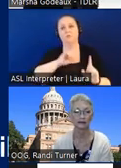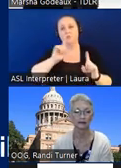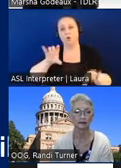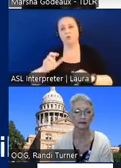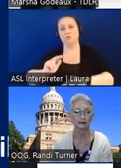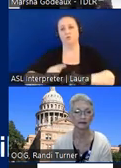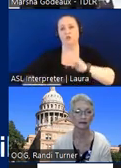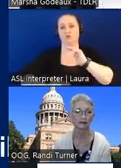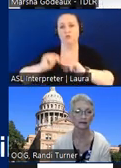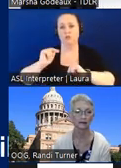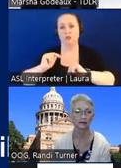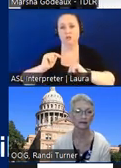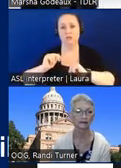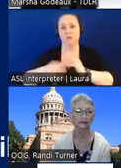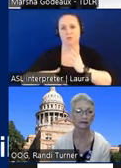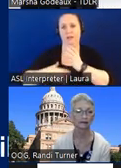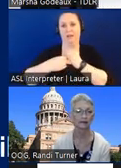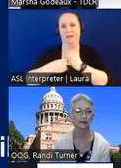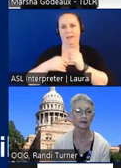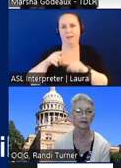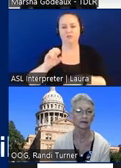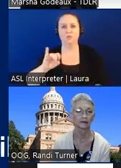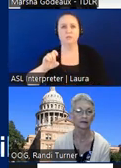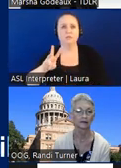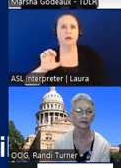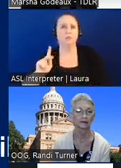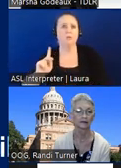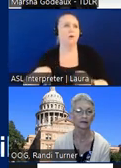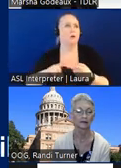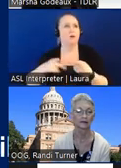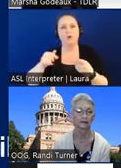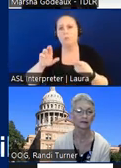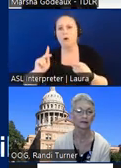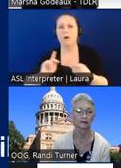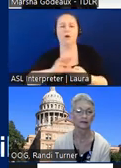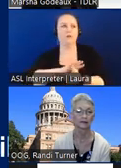to go and add to those sidewalks or those parks or something like that then you're going to have to